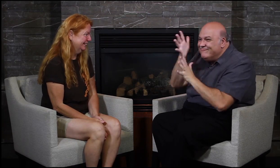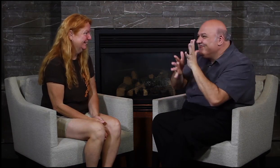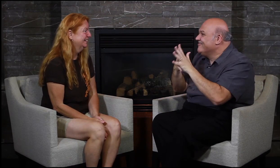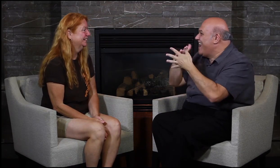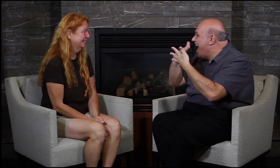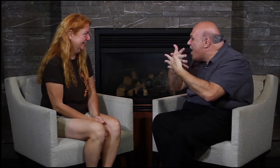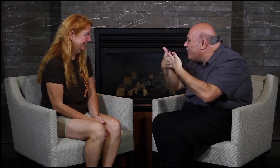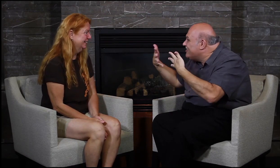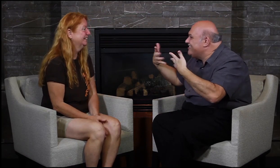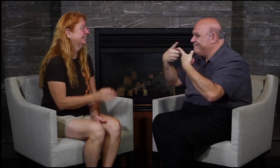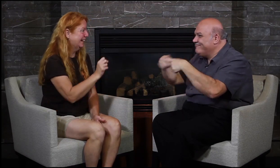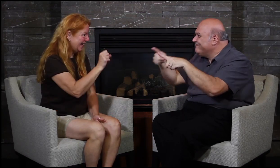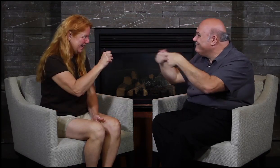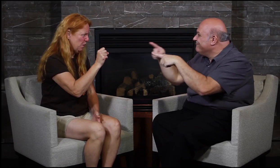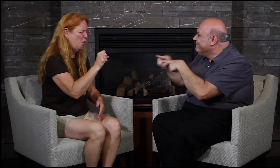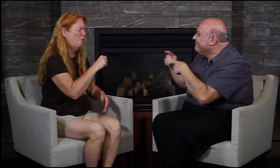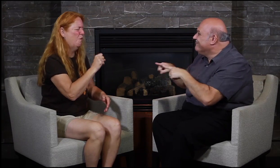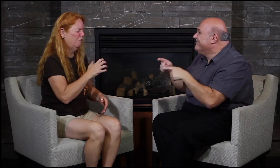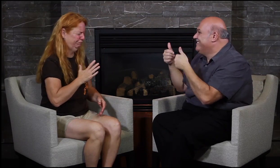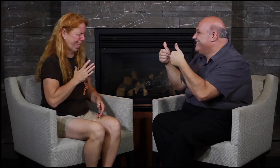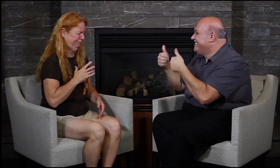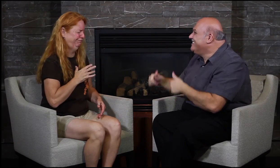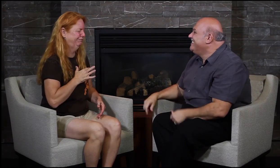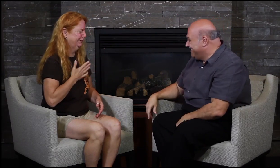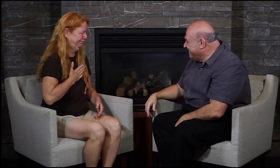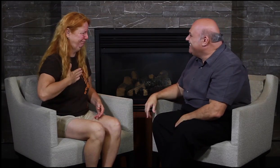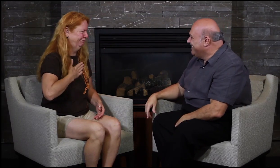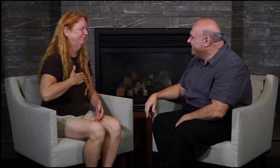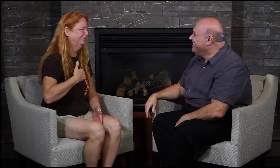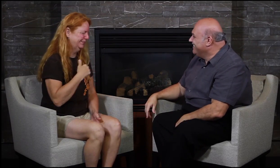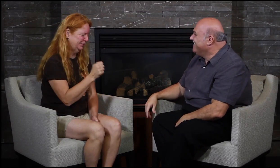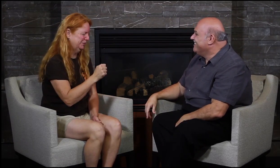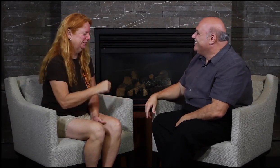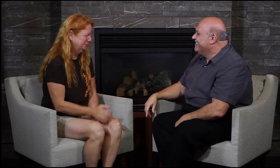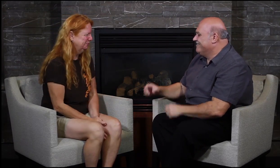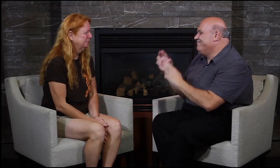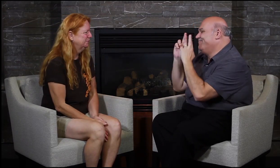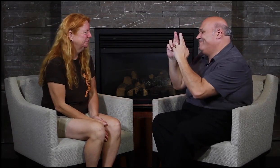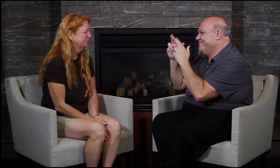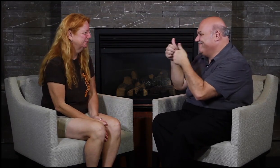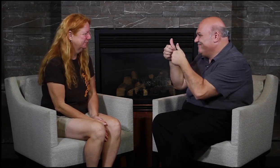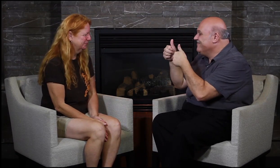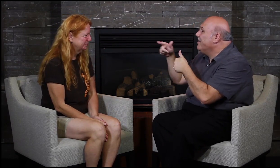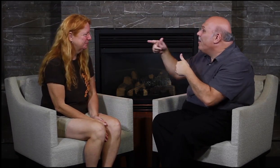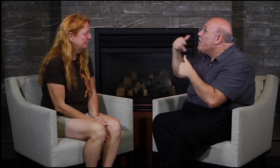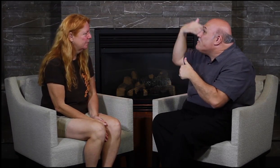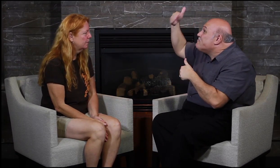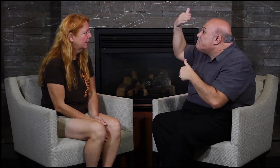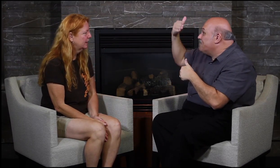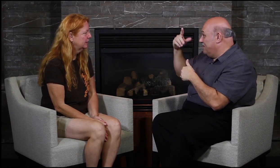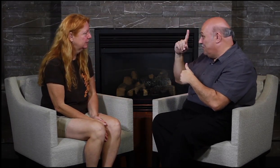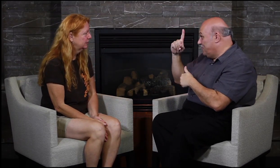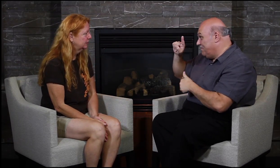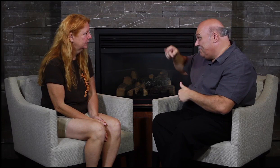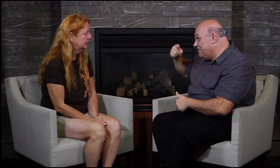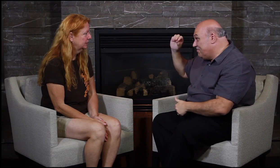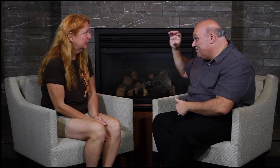countries’ cultures and various sign languages? I would love that. Your dream is to climb over 1,000 feet